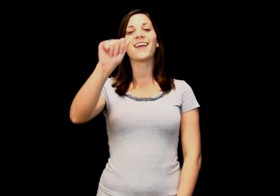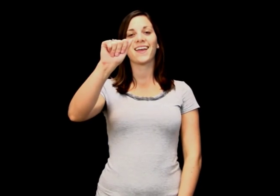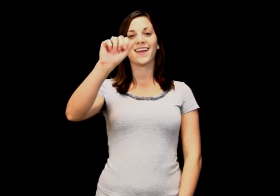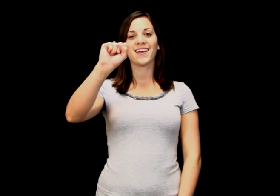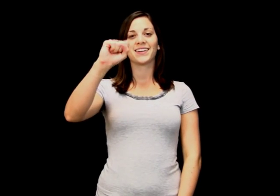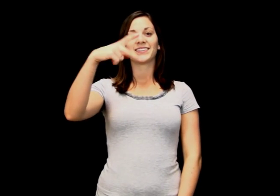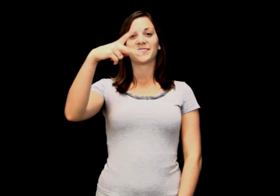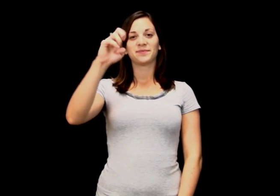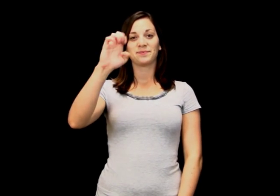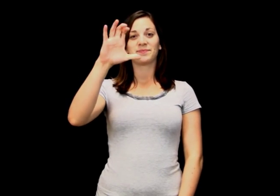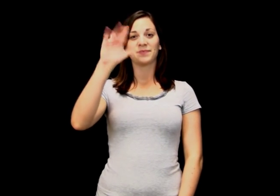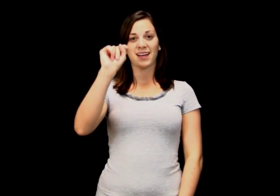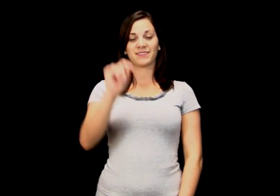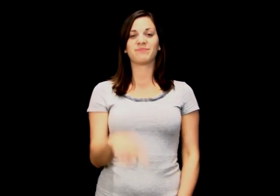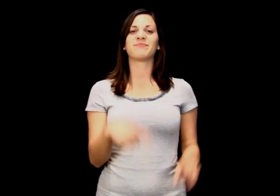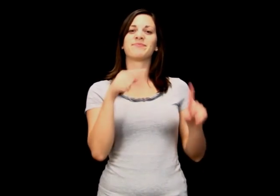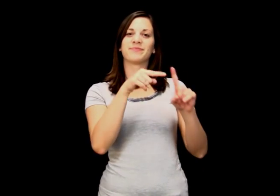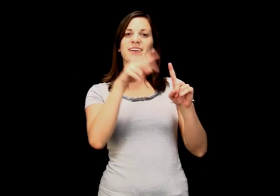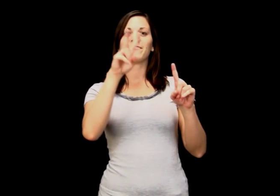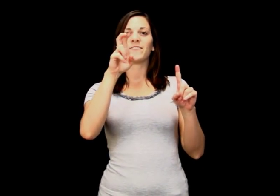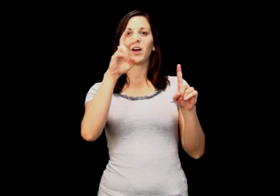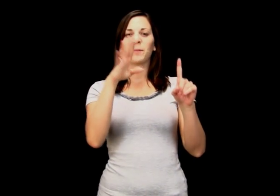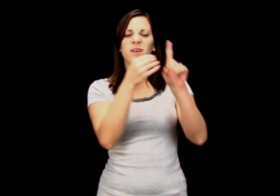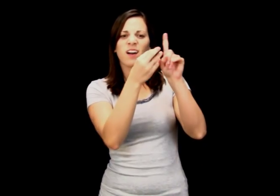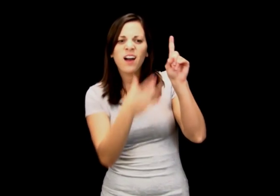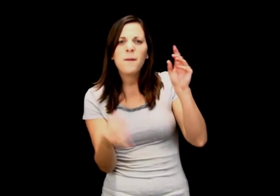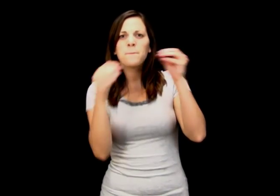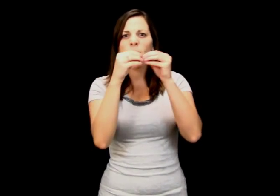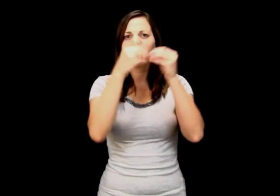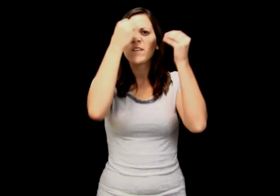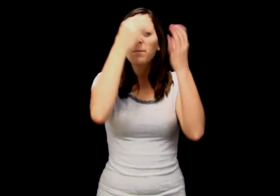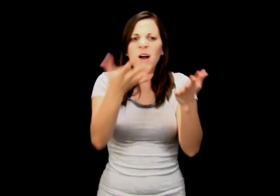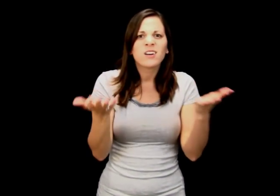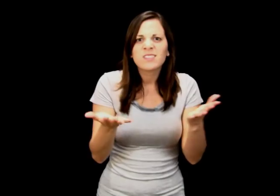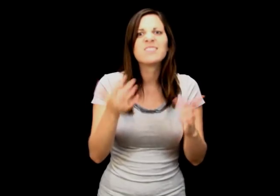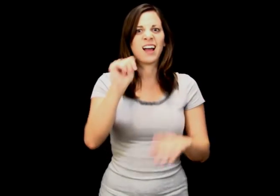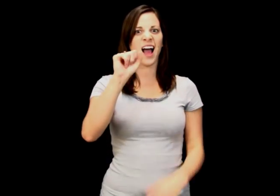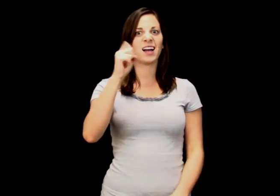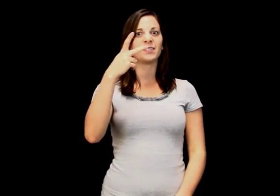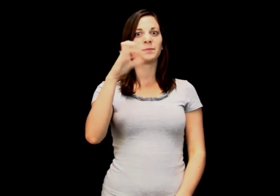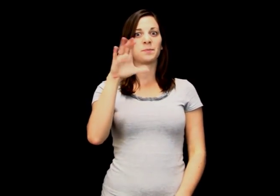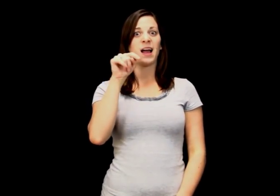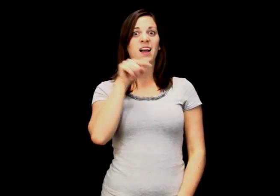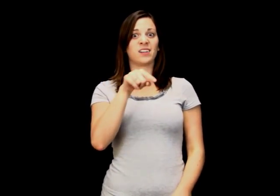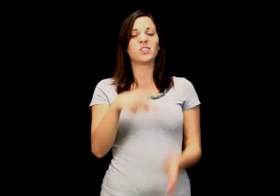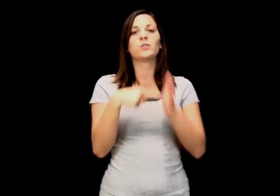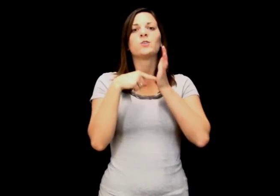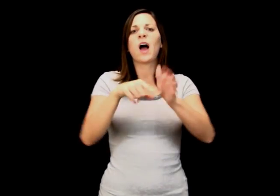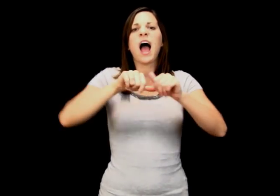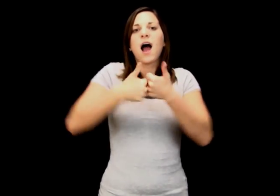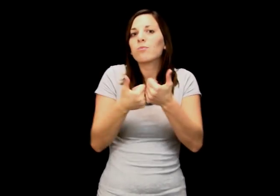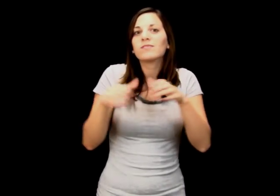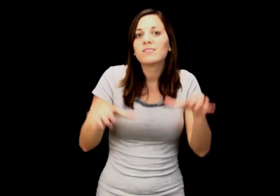Aspect is a change to a verb’s form that provides more information about the verb itself such as how it is done, whether it is fast or slow, etc. For example, STUDY with casual expressions implies a person is